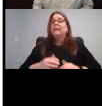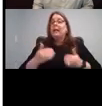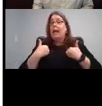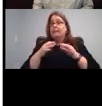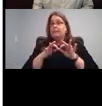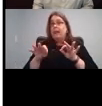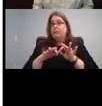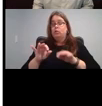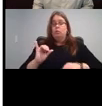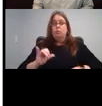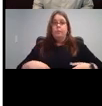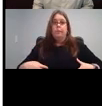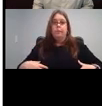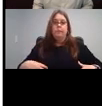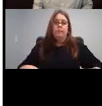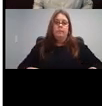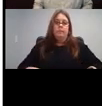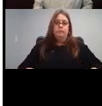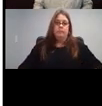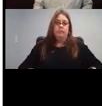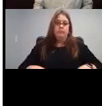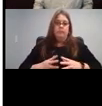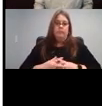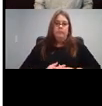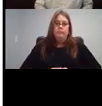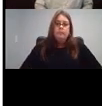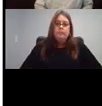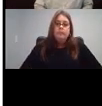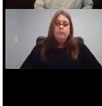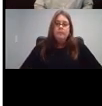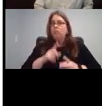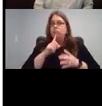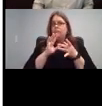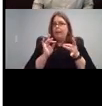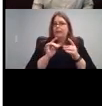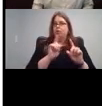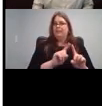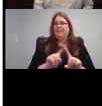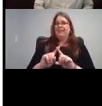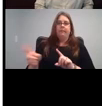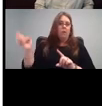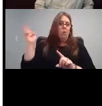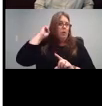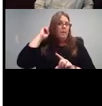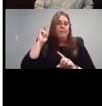And it said that the that the different cochlear implant companies have lots of resources.